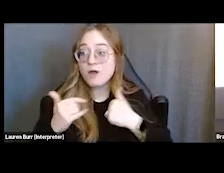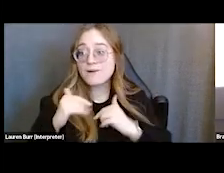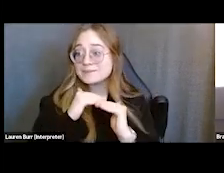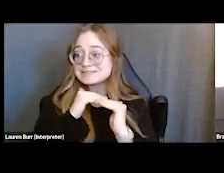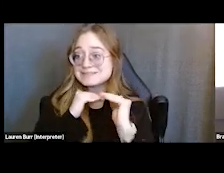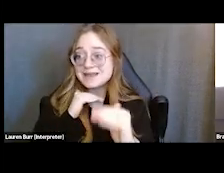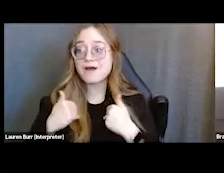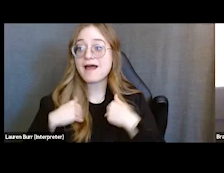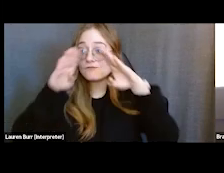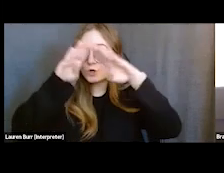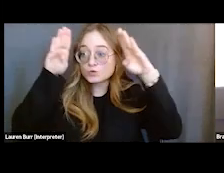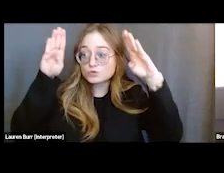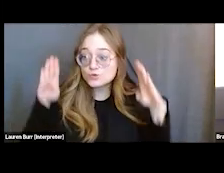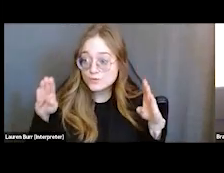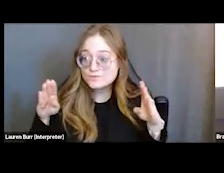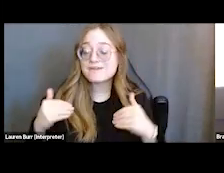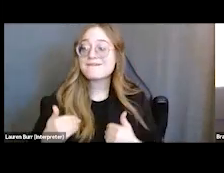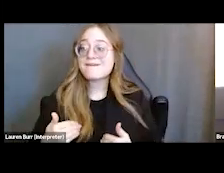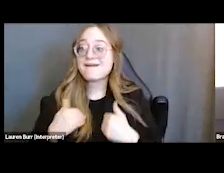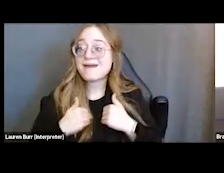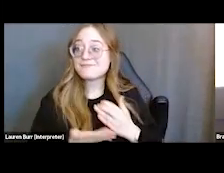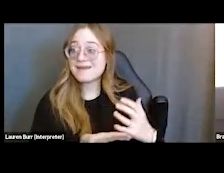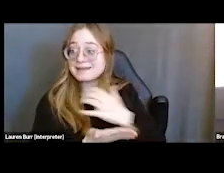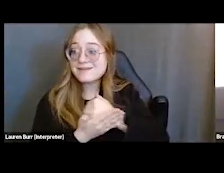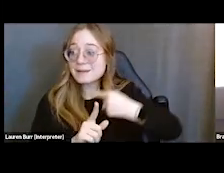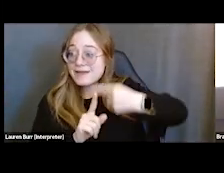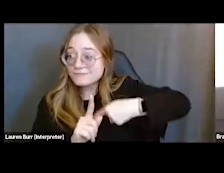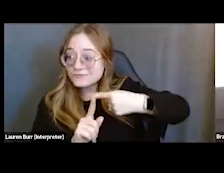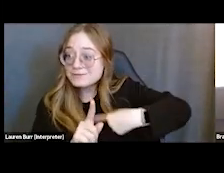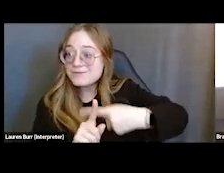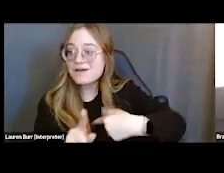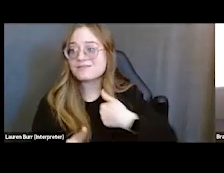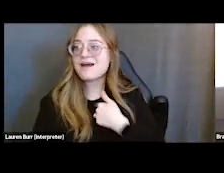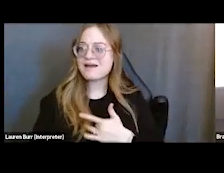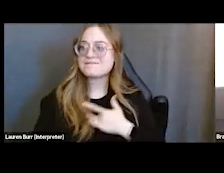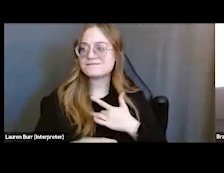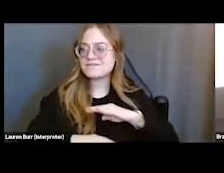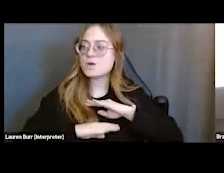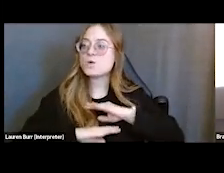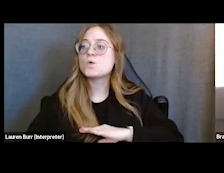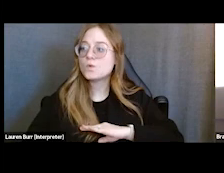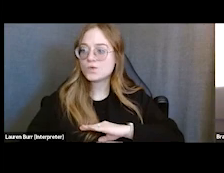I have income coming in month to month and I am secure and I'm safe.